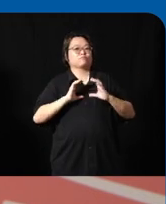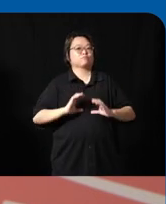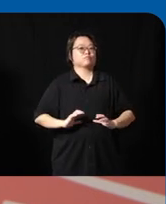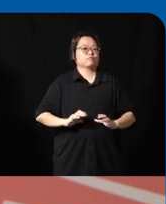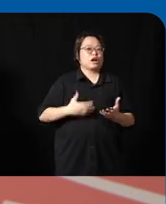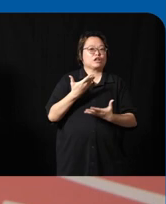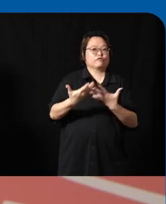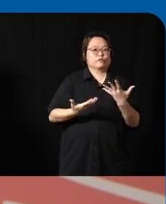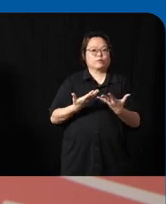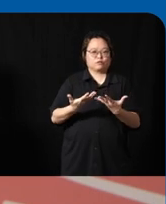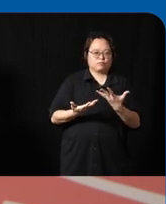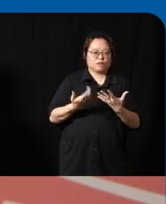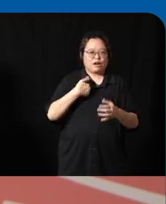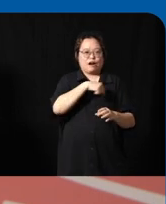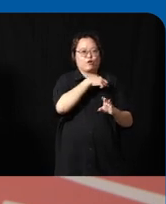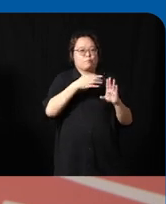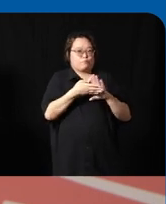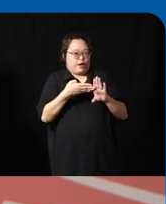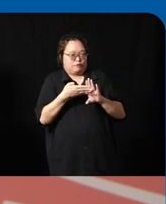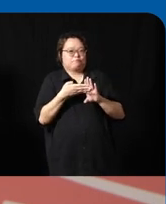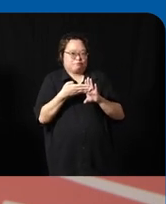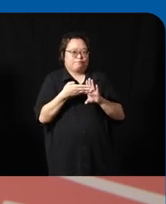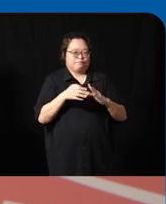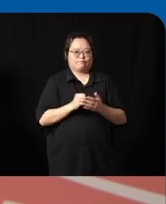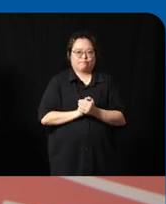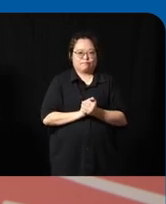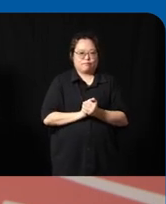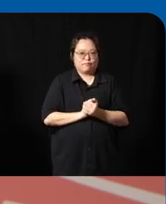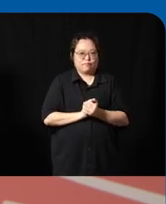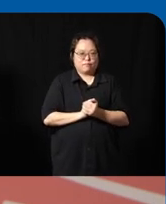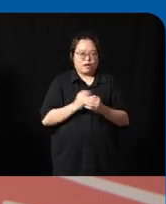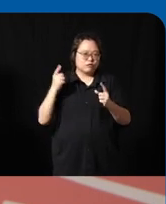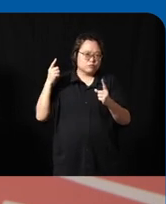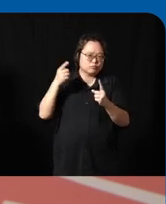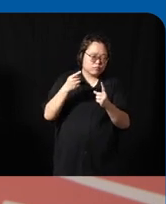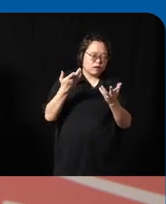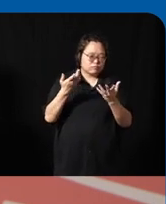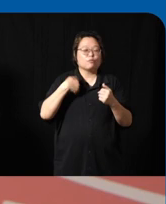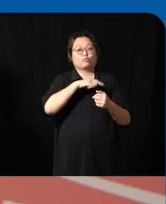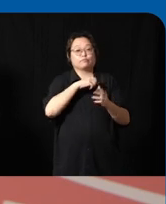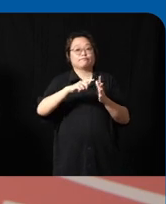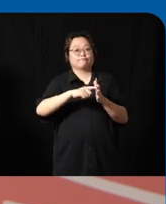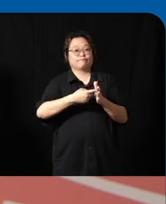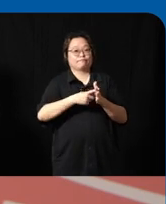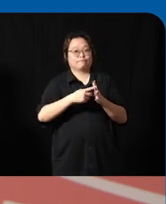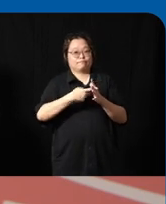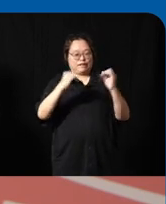our brands on the Shelf uh so again to the point uh we have already started industrializing uh